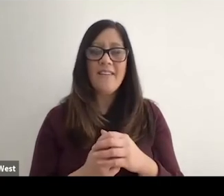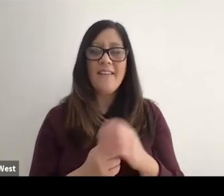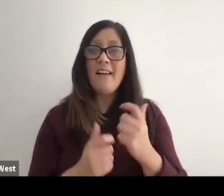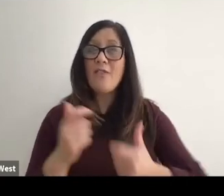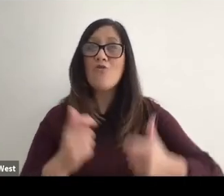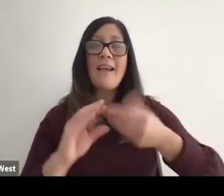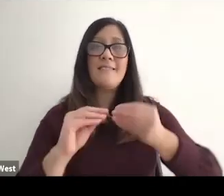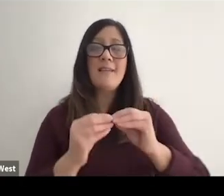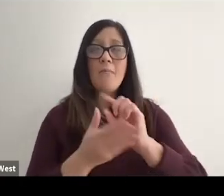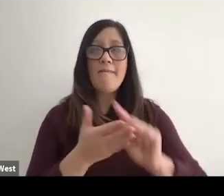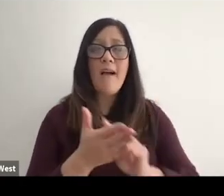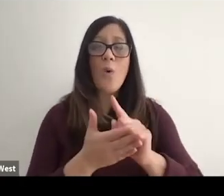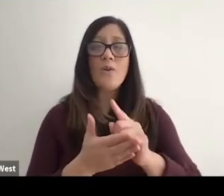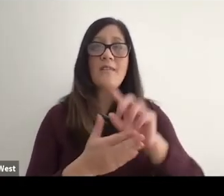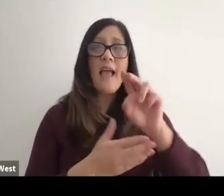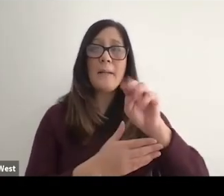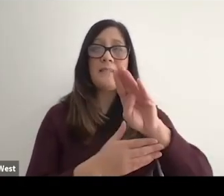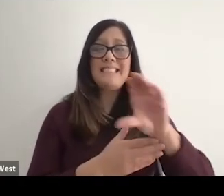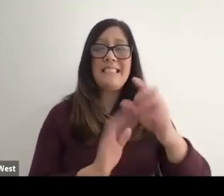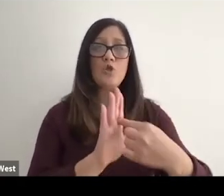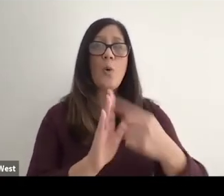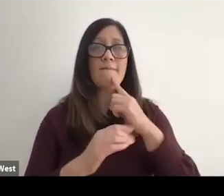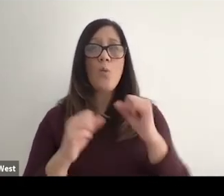hours that NBC ever put on for the Winter Games and the Summer